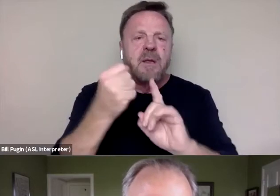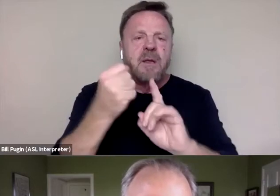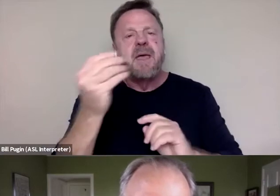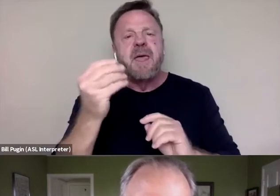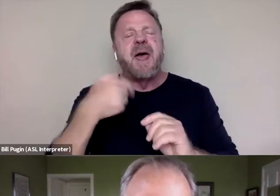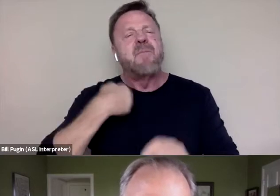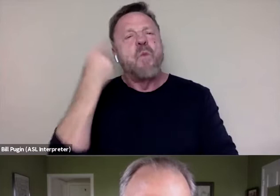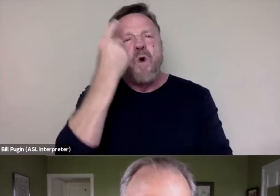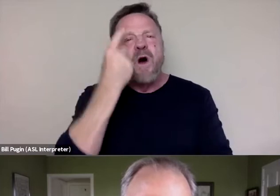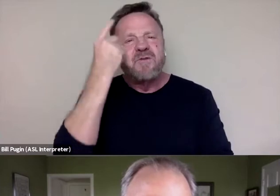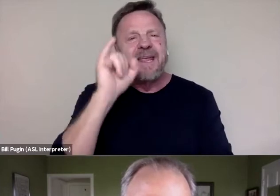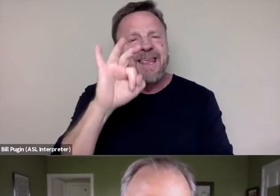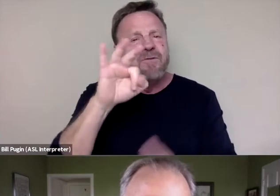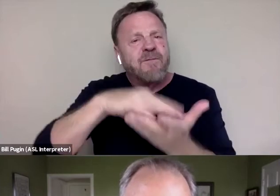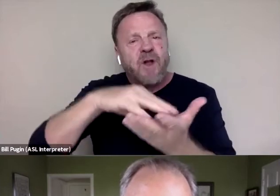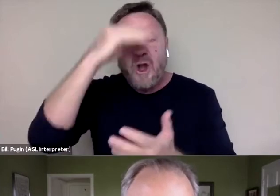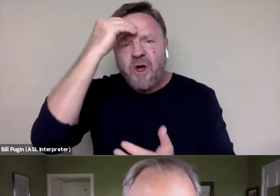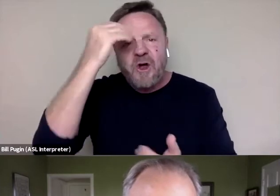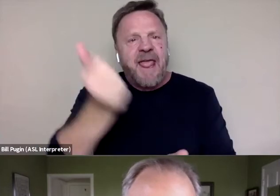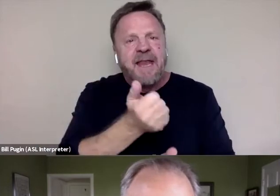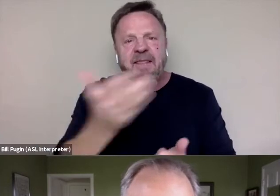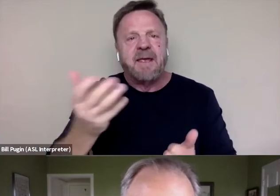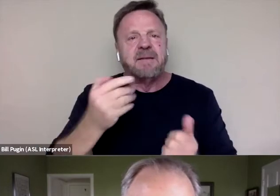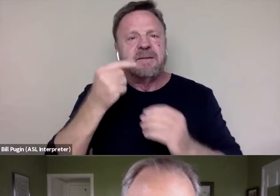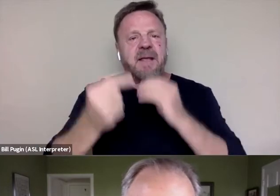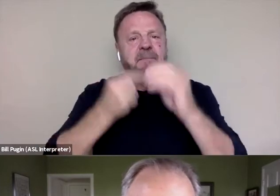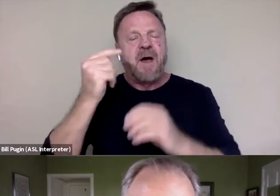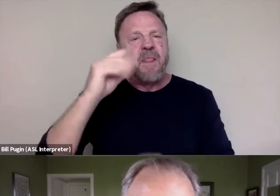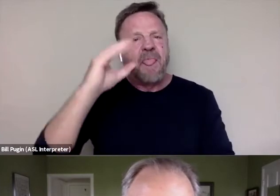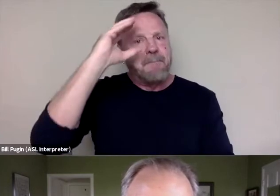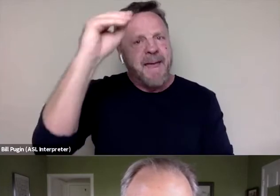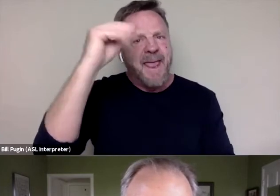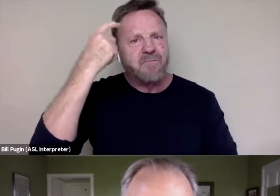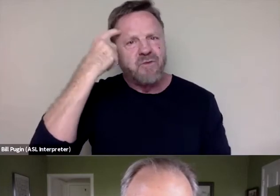if you've learned anything about the male psyche, about male psychology.